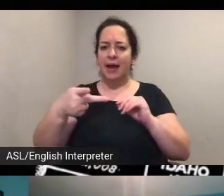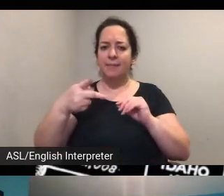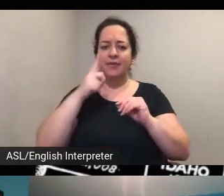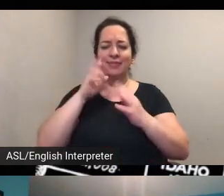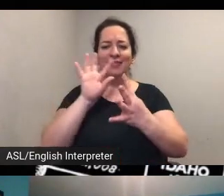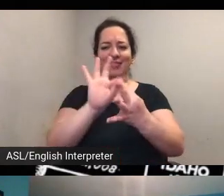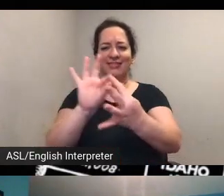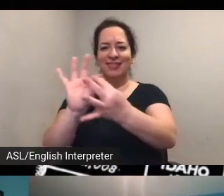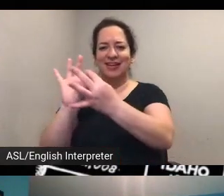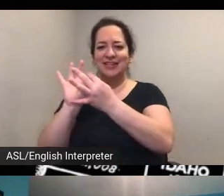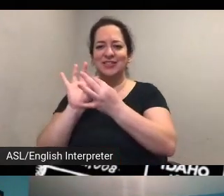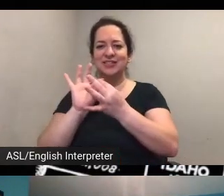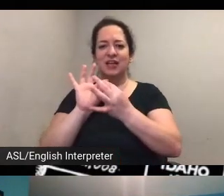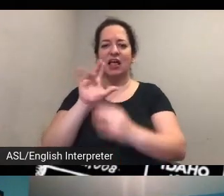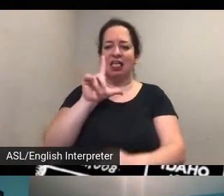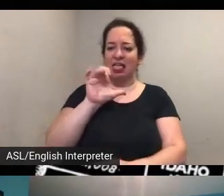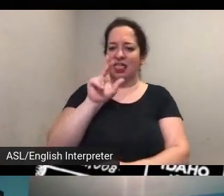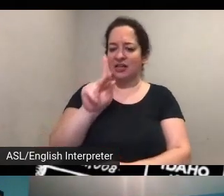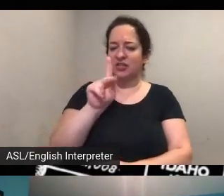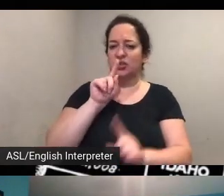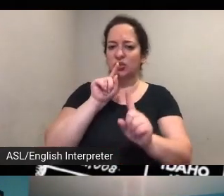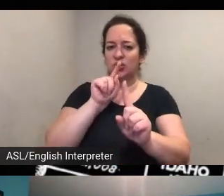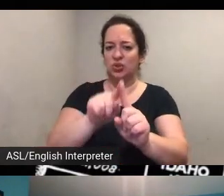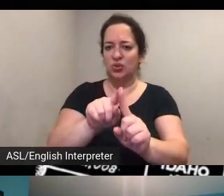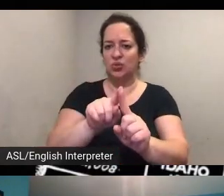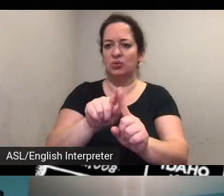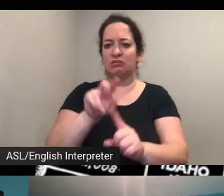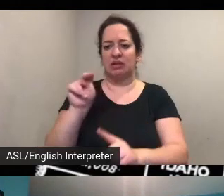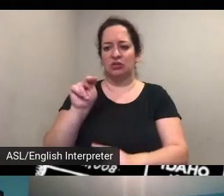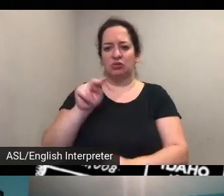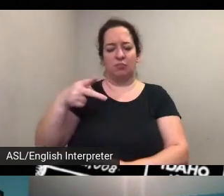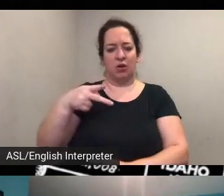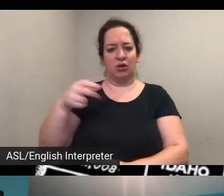on locations related to suffrage movement history like the nhl